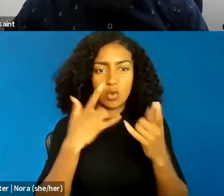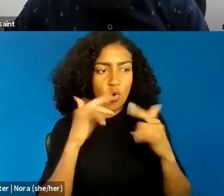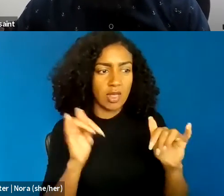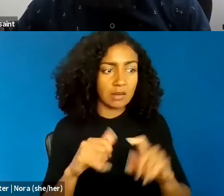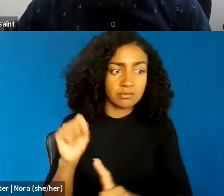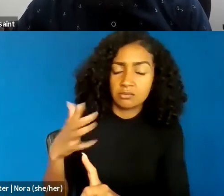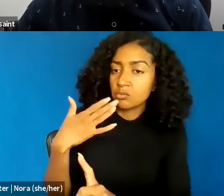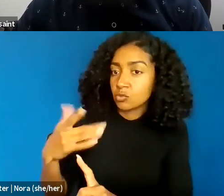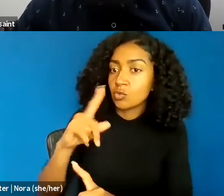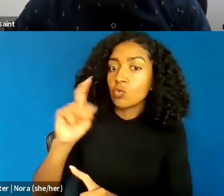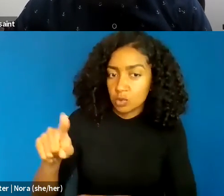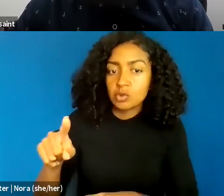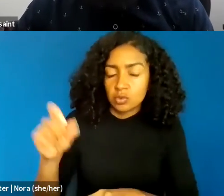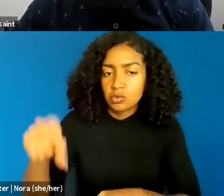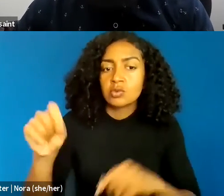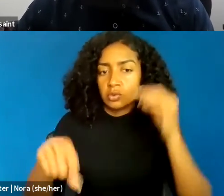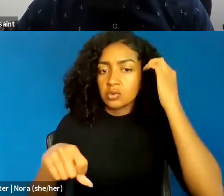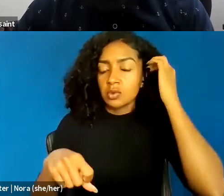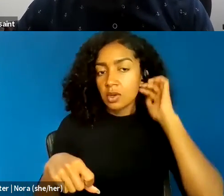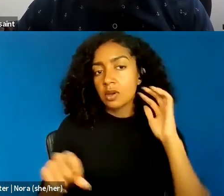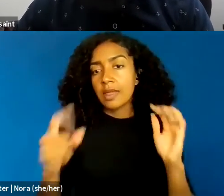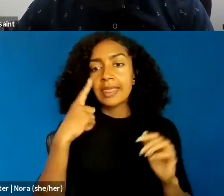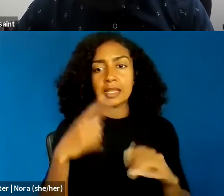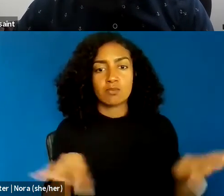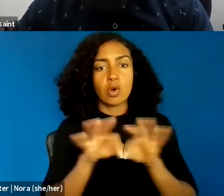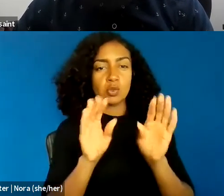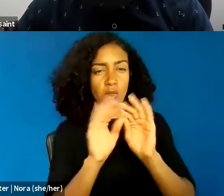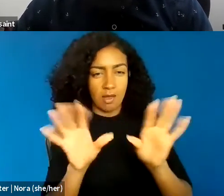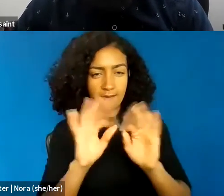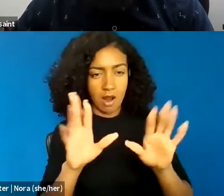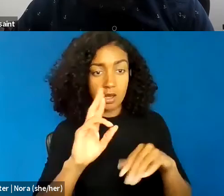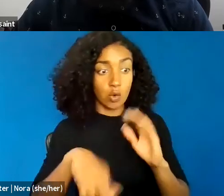both the role and purpose of police officers,